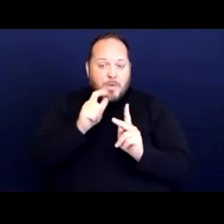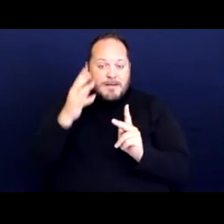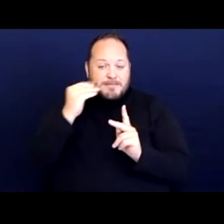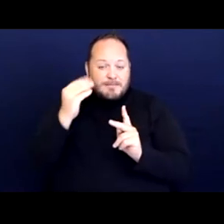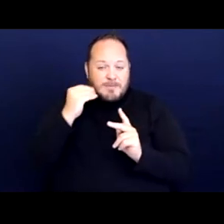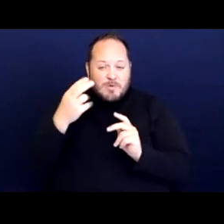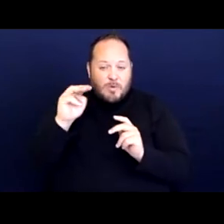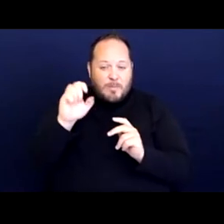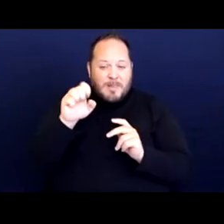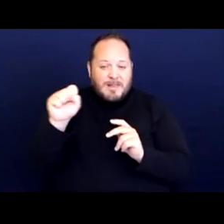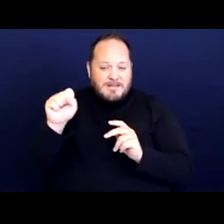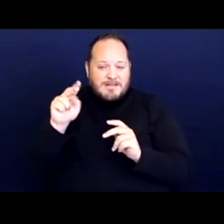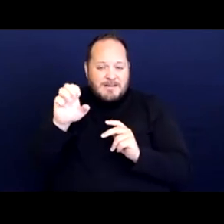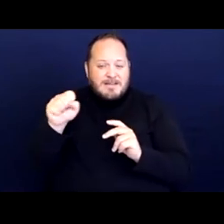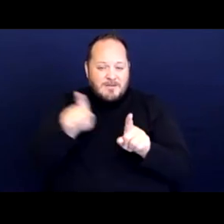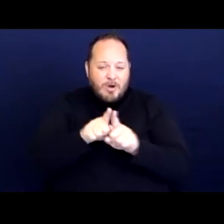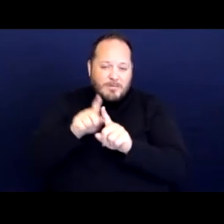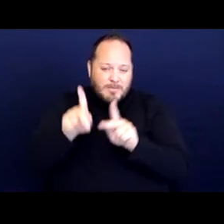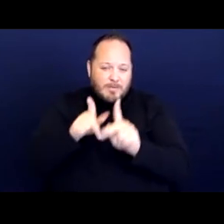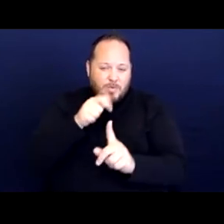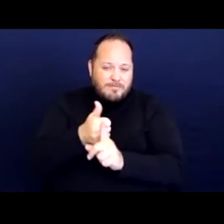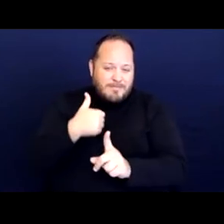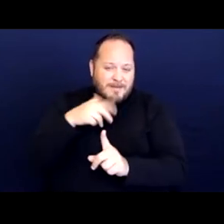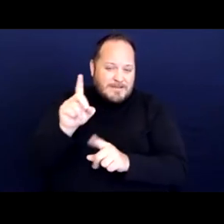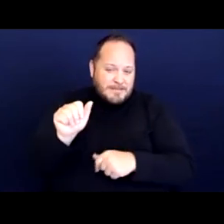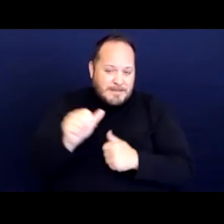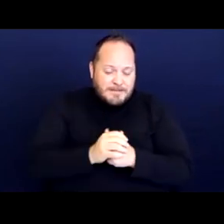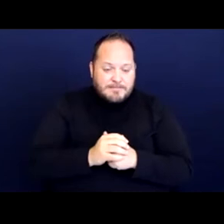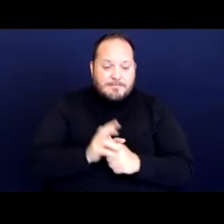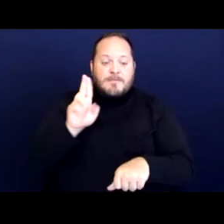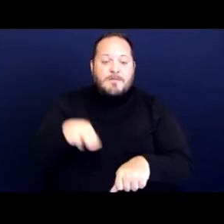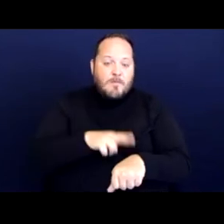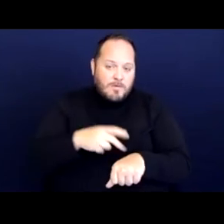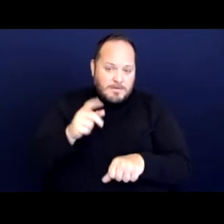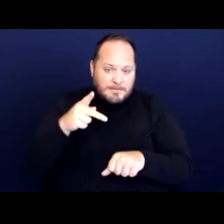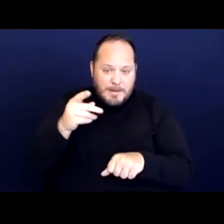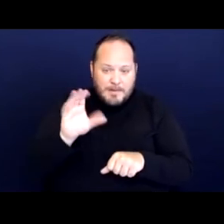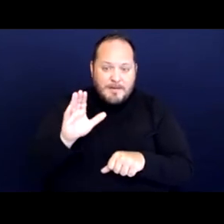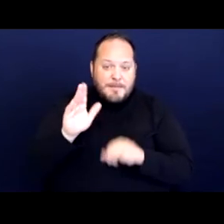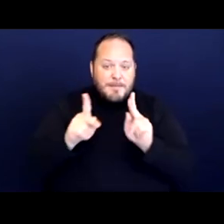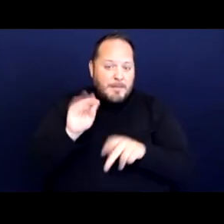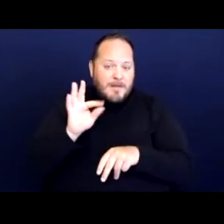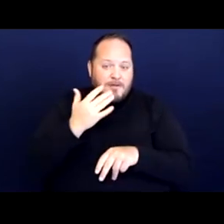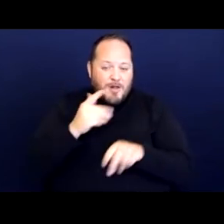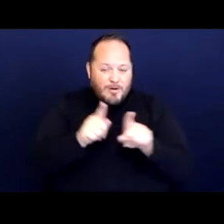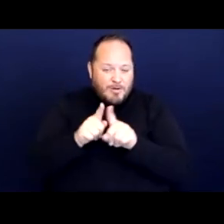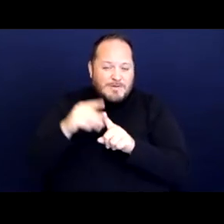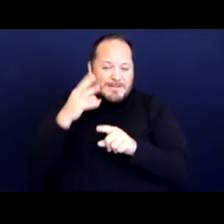And I also wanted to say, of course, that people of color also experience homelessness at a high rates.